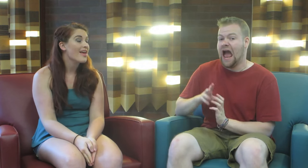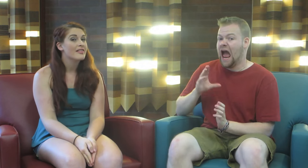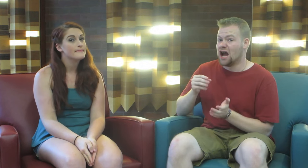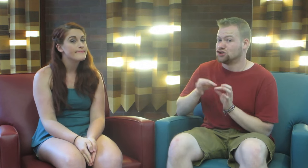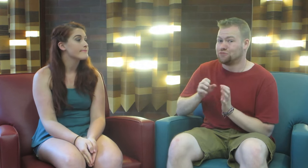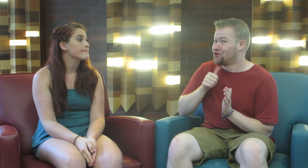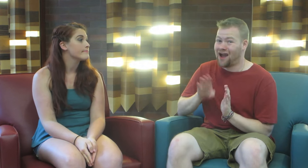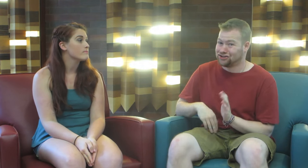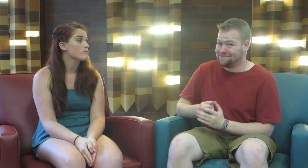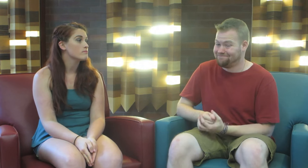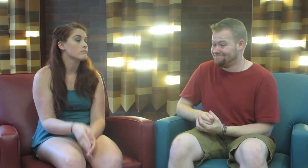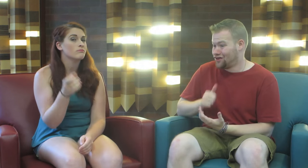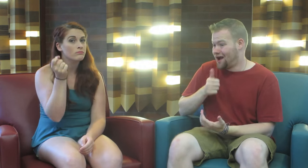R: And interpreters are not cheap. They’re not.